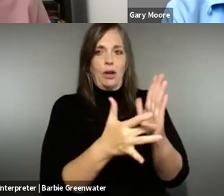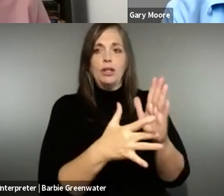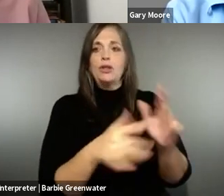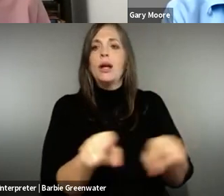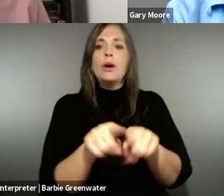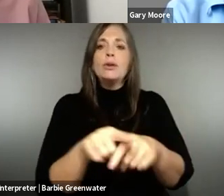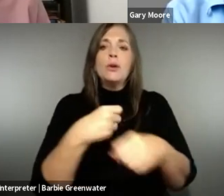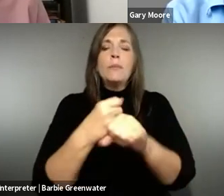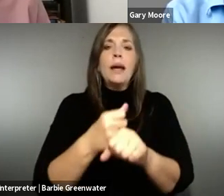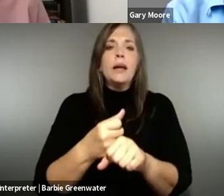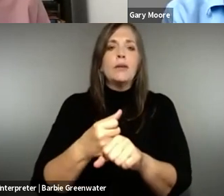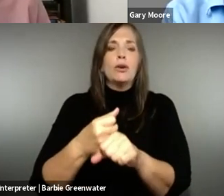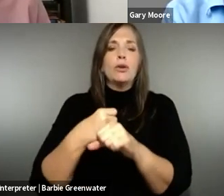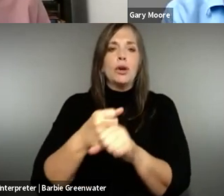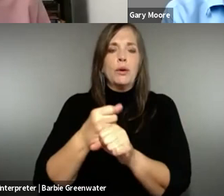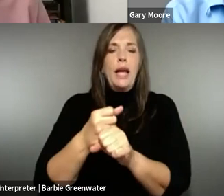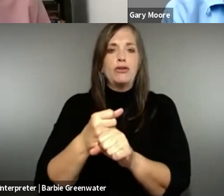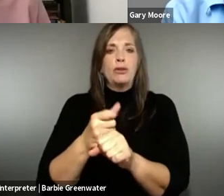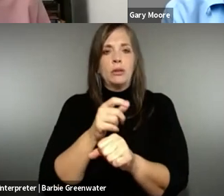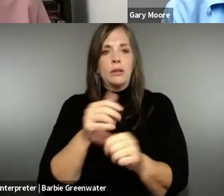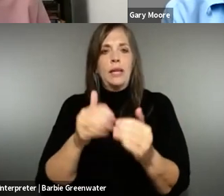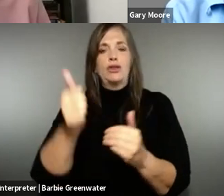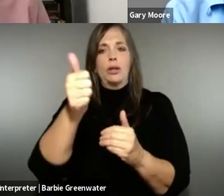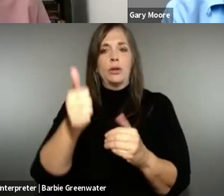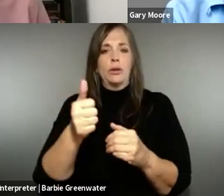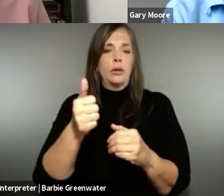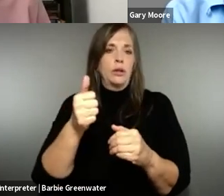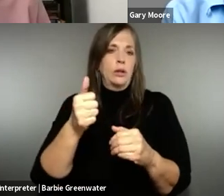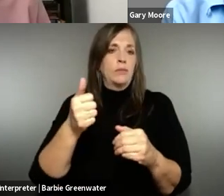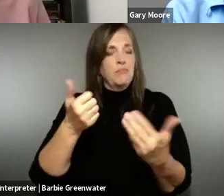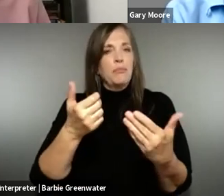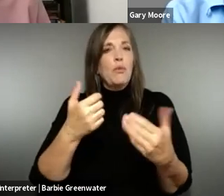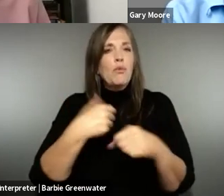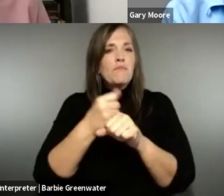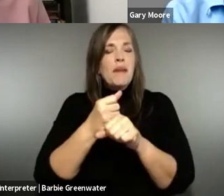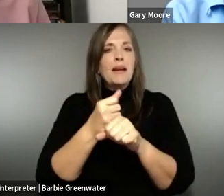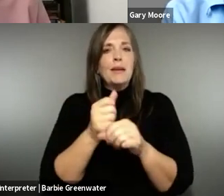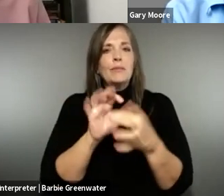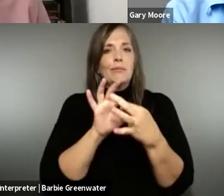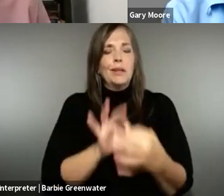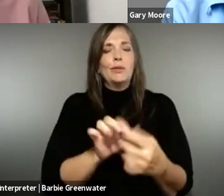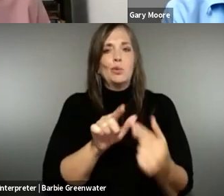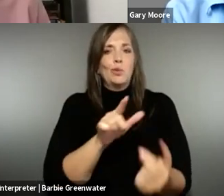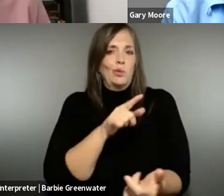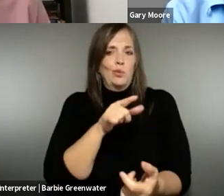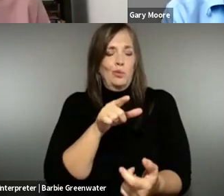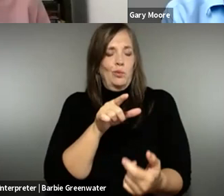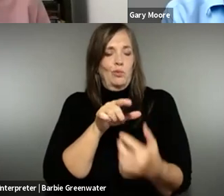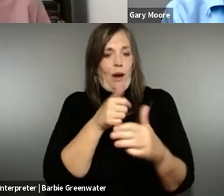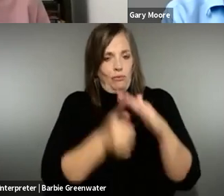of accessible content. I think that's also a key factor in succeeding in implementing these